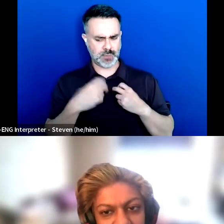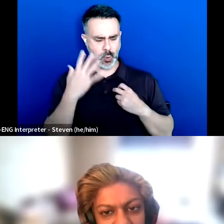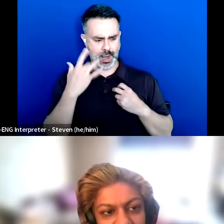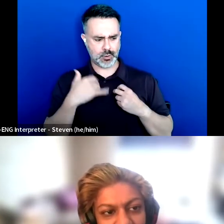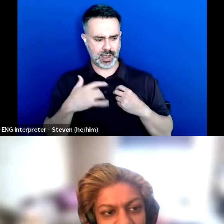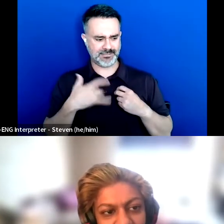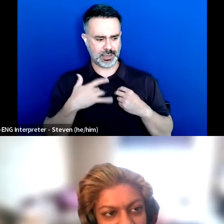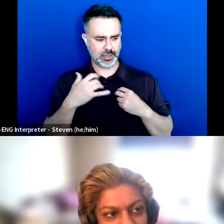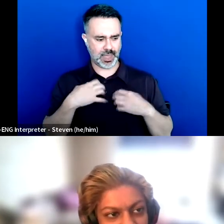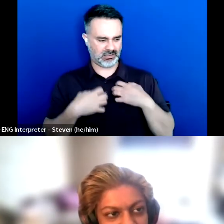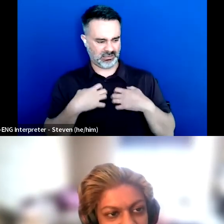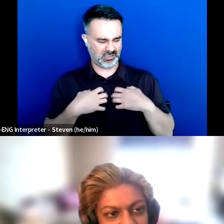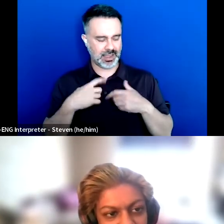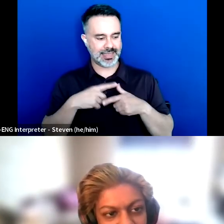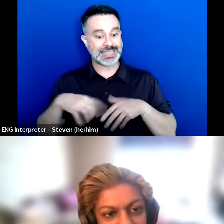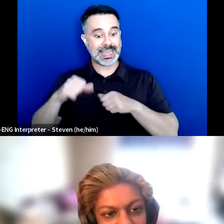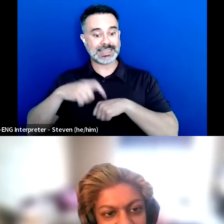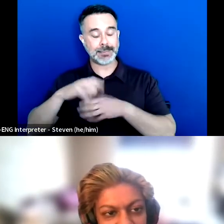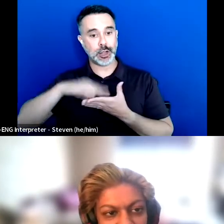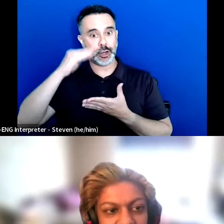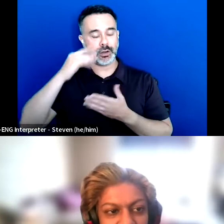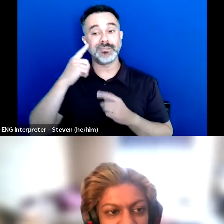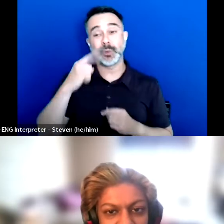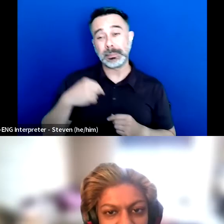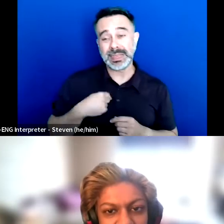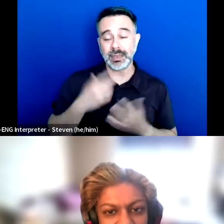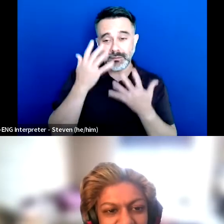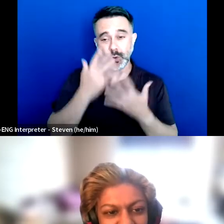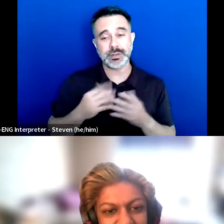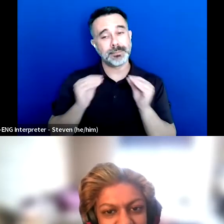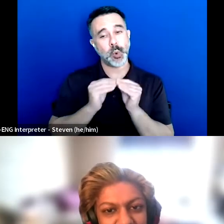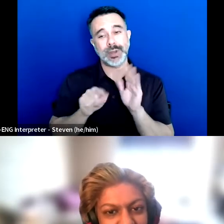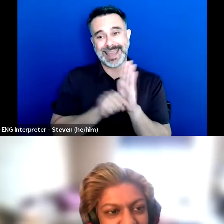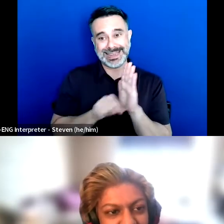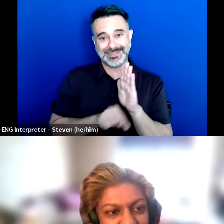But I find that for me, unfortunately, I get more negativity then inspiration porn